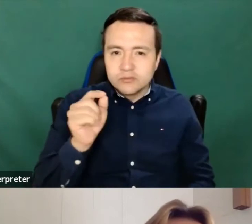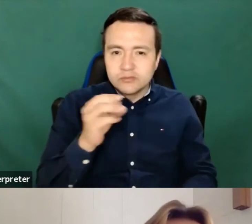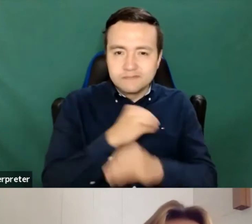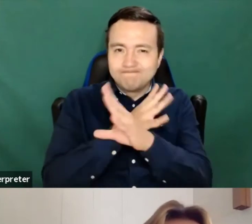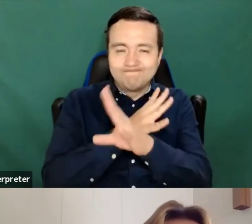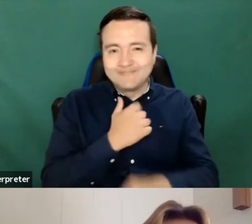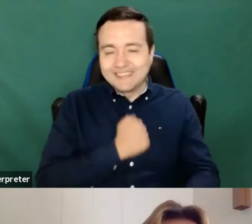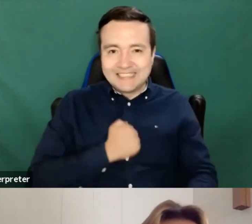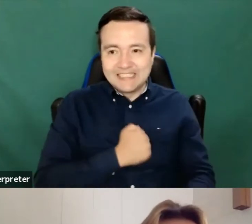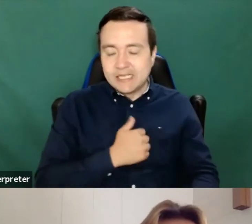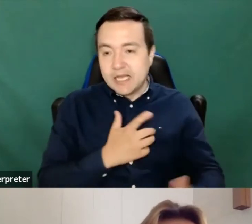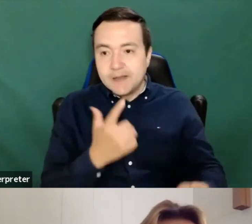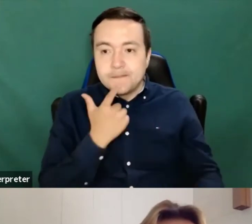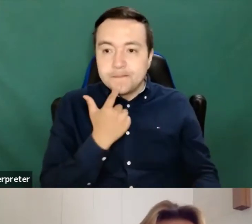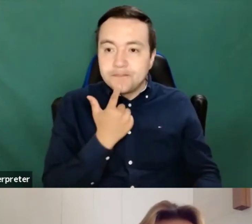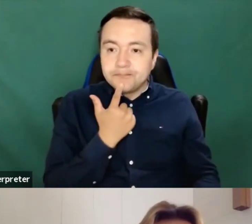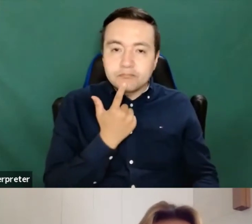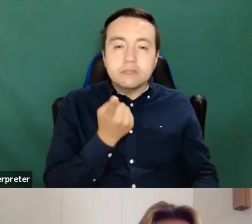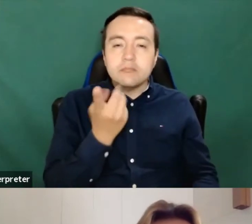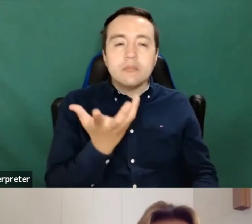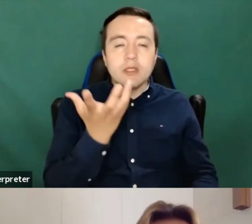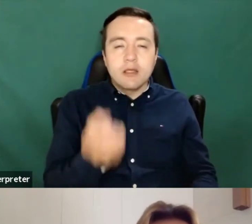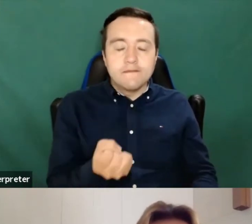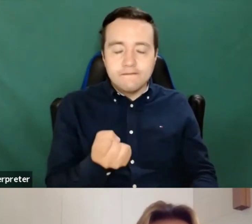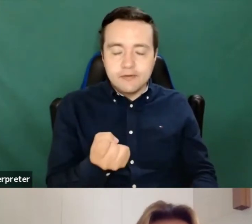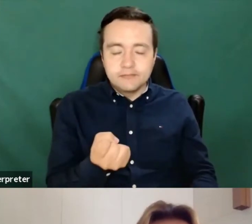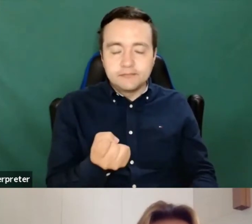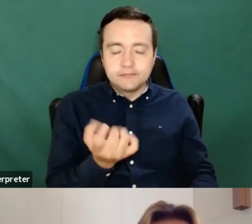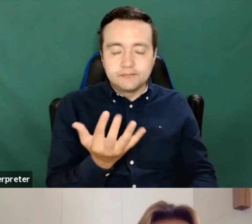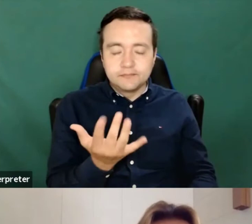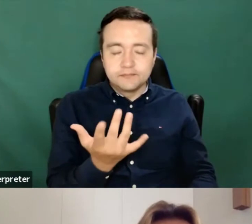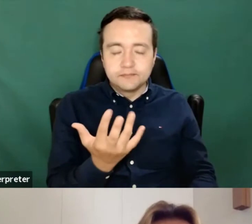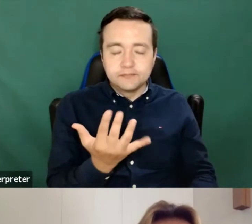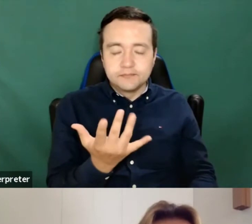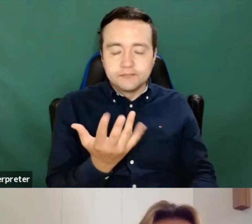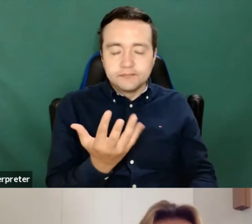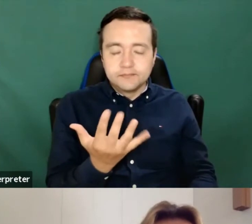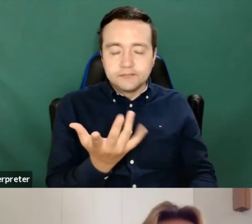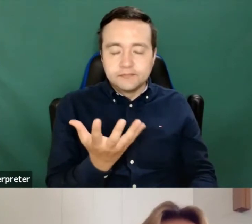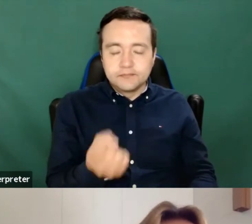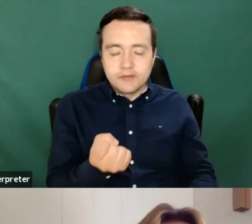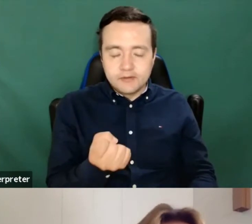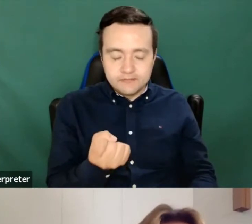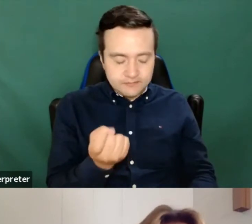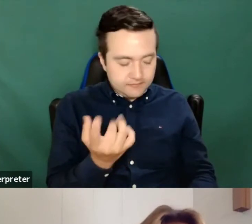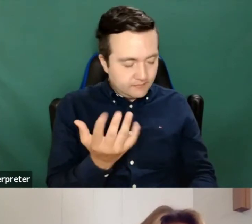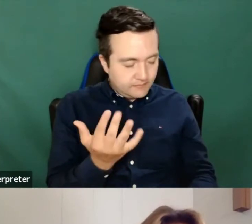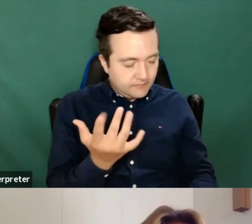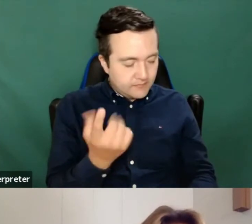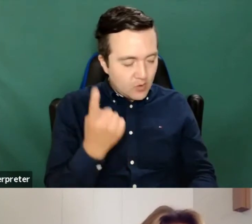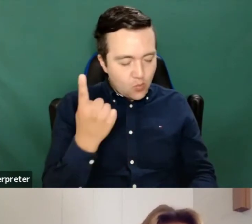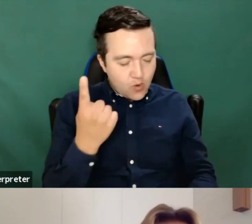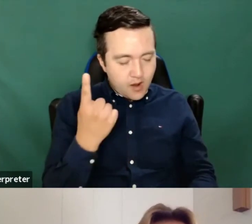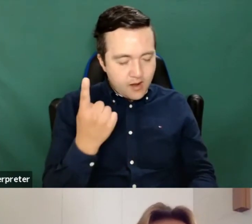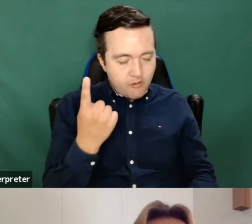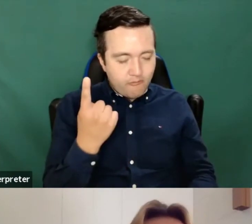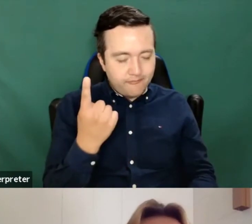So we had, we had one.